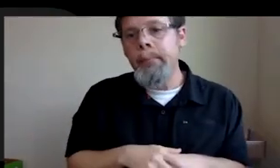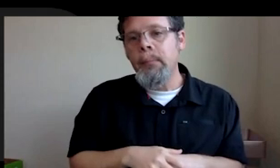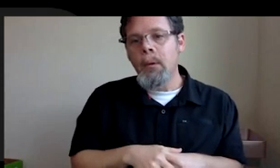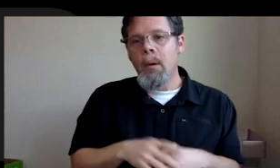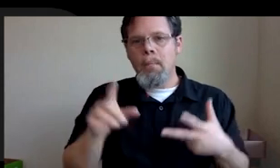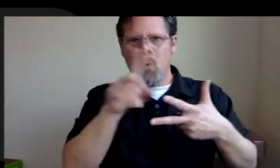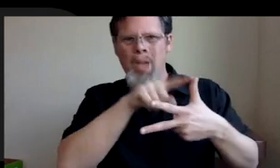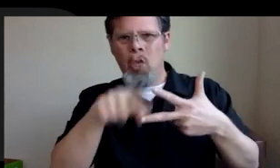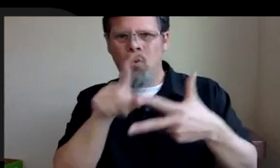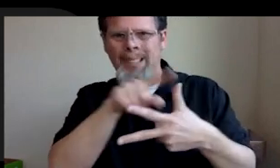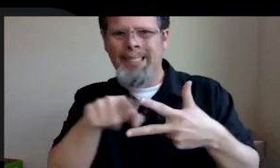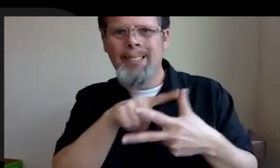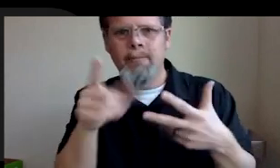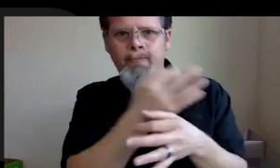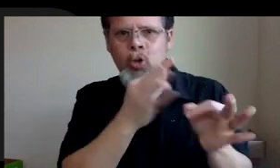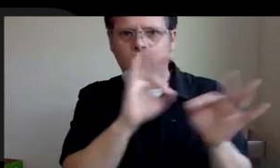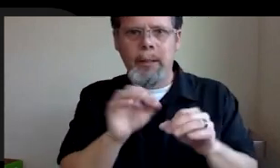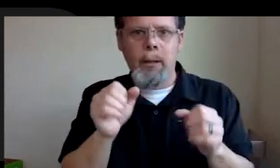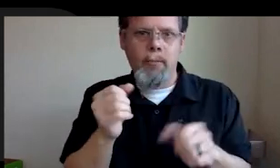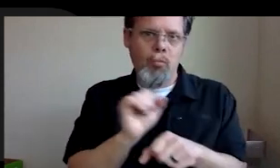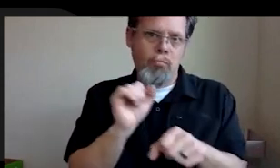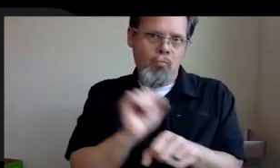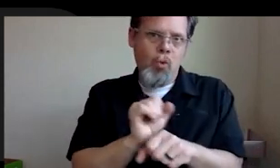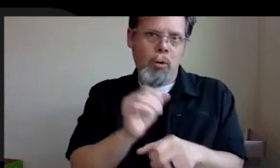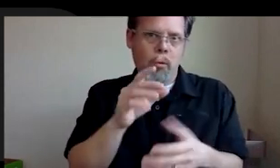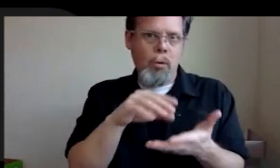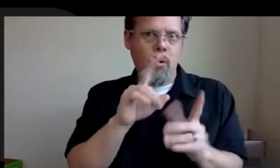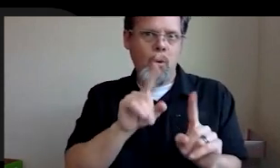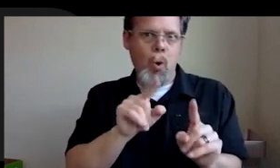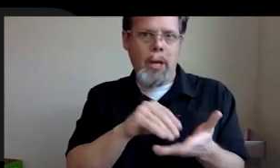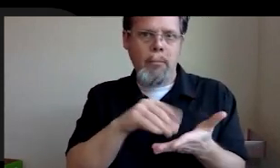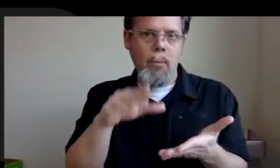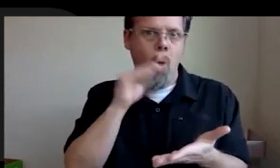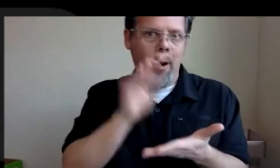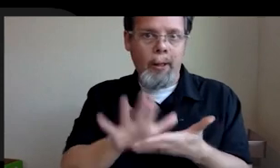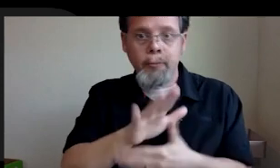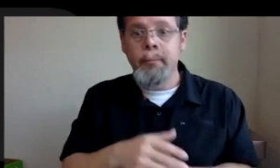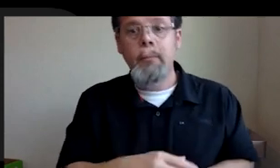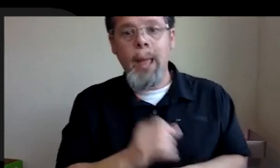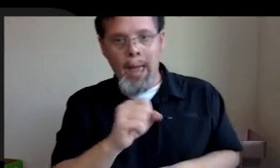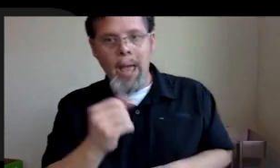I see your comment. I just popped up. I'll just read it. It says, I'm might familiar with Bunder at all. Yes, I am familiar and I love what Blendr